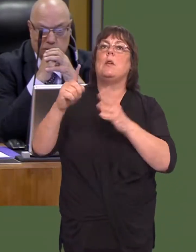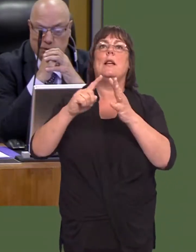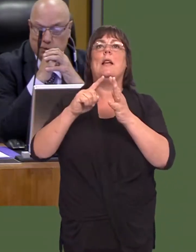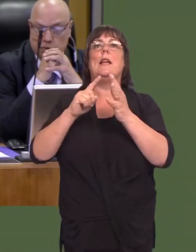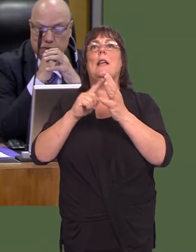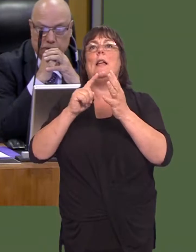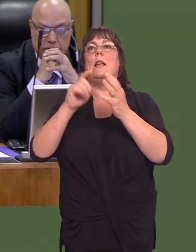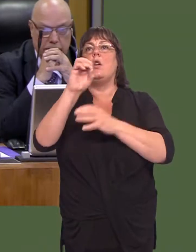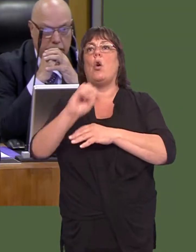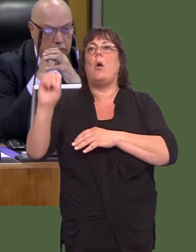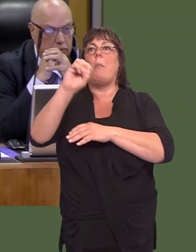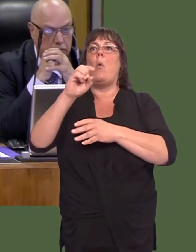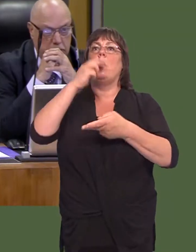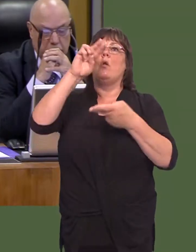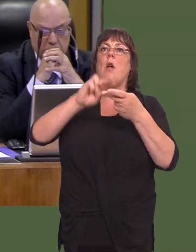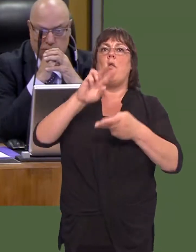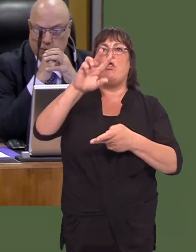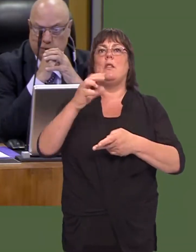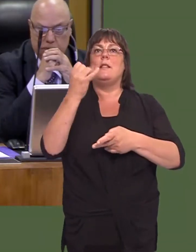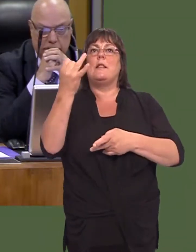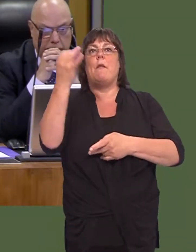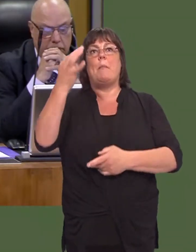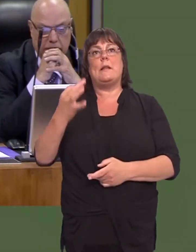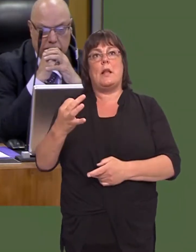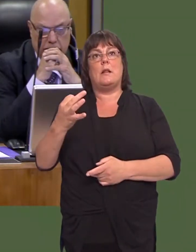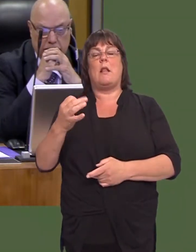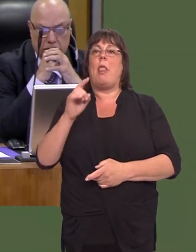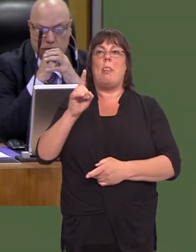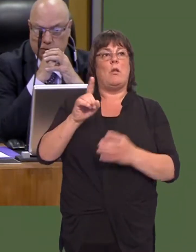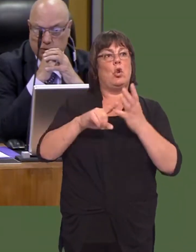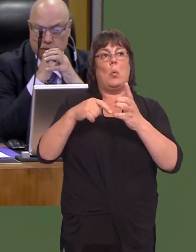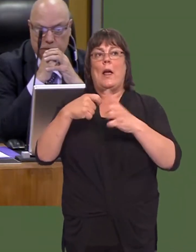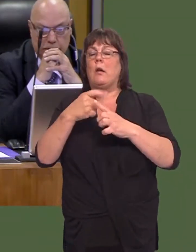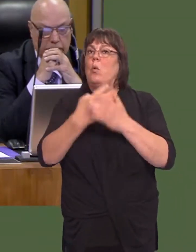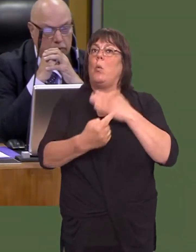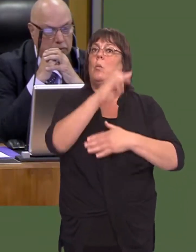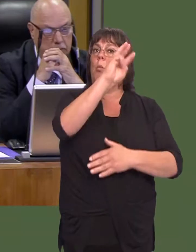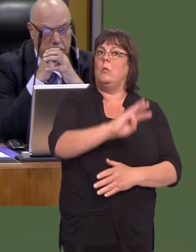were likely to go down to about 37 per cent by 2030óthatís a UK figure, not just Walesóand